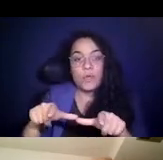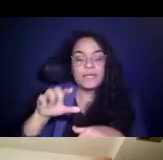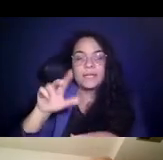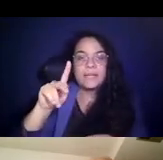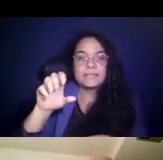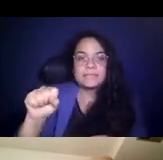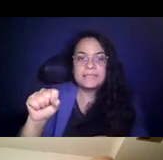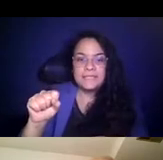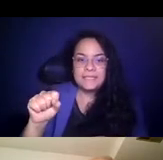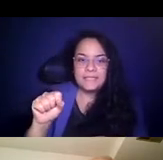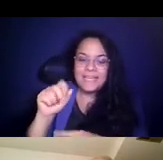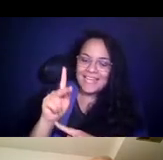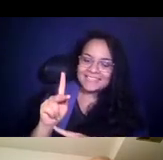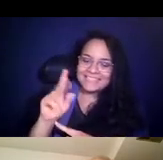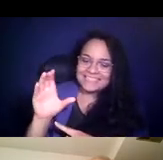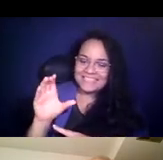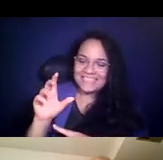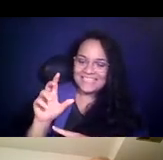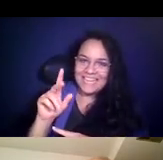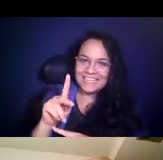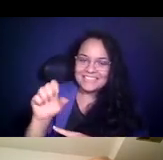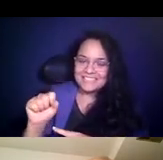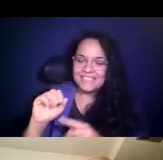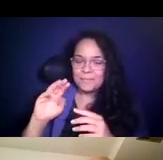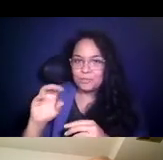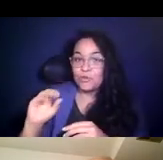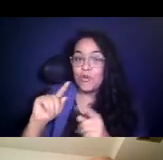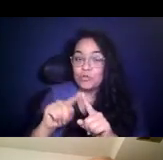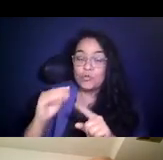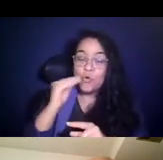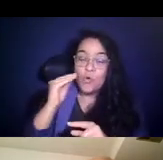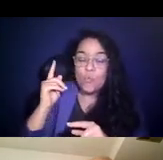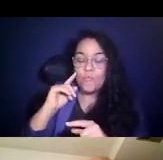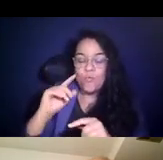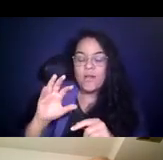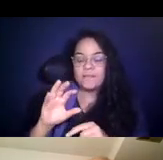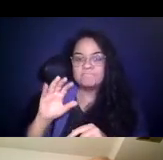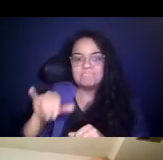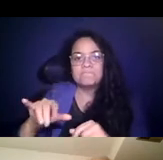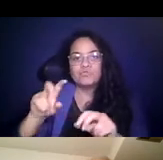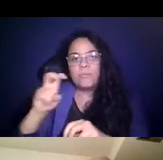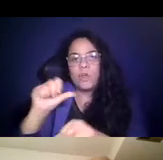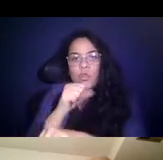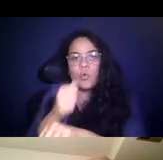15:26:03 Kansas City is also the home of the Kansas City-area transportation authority. 15:26:08 Also known as KCTA.